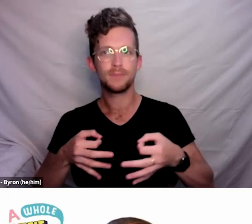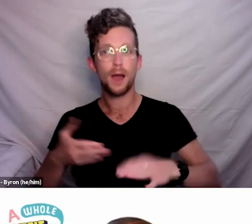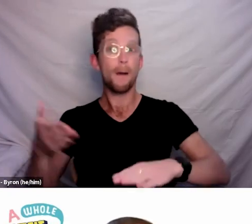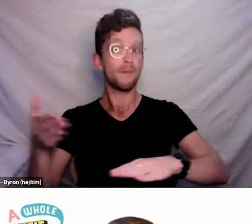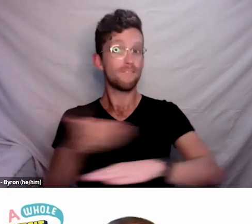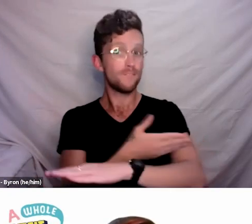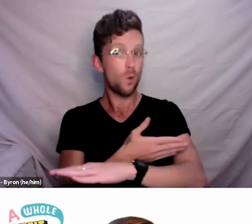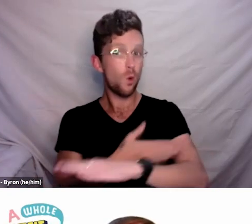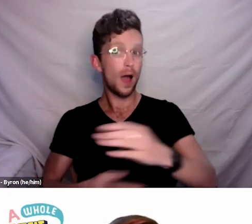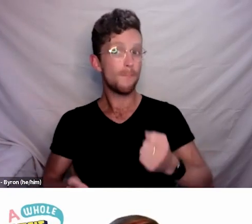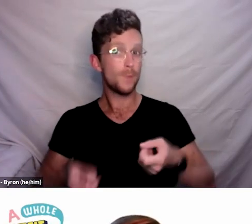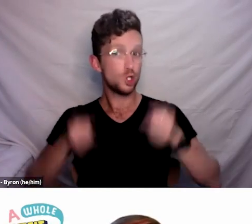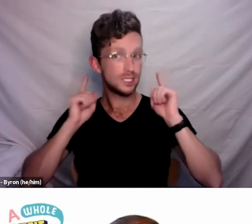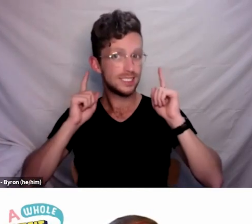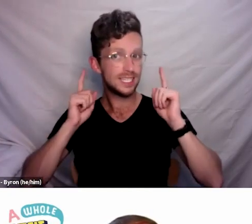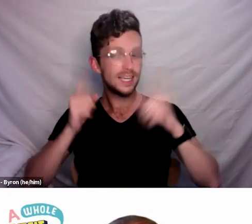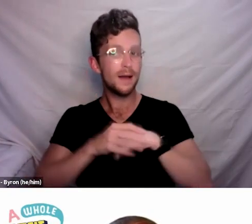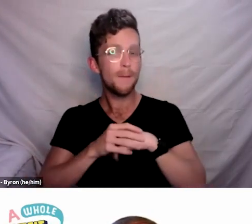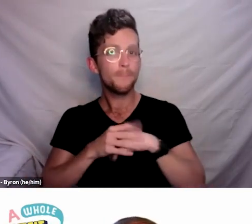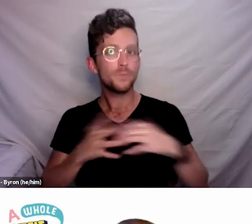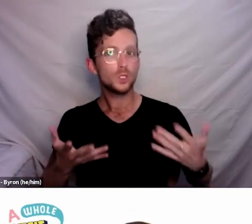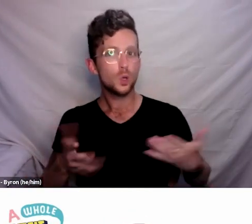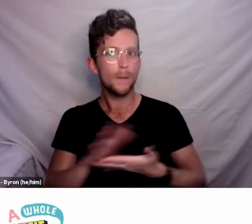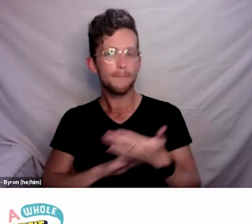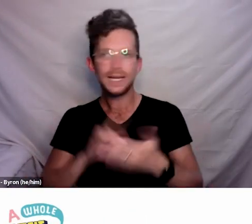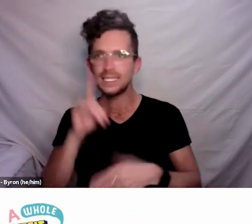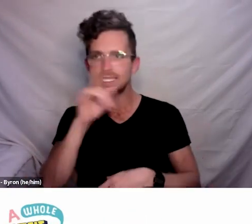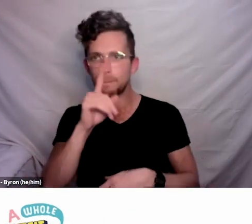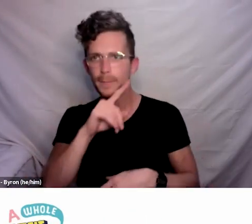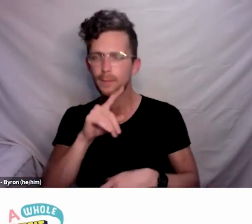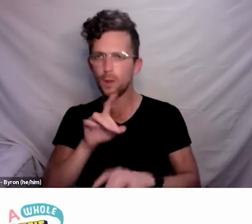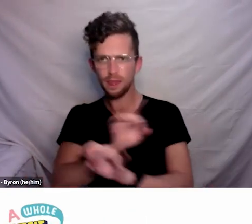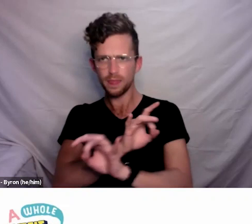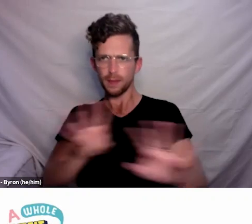and so that people are well prepared, know what they will do in advance.